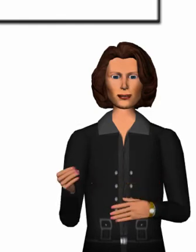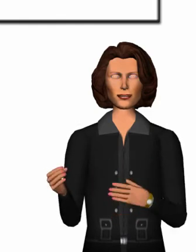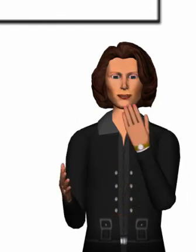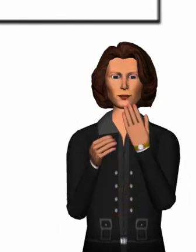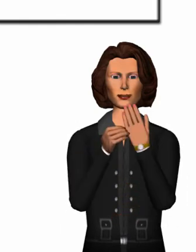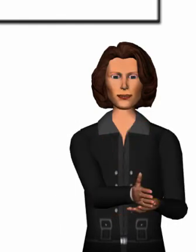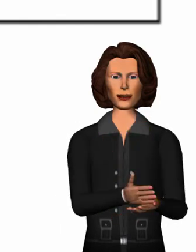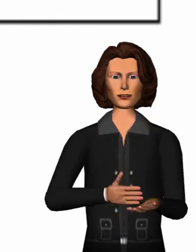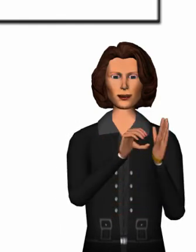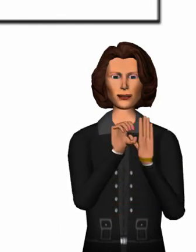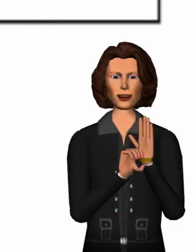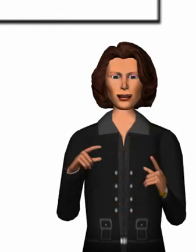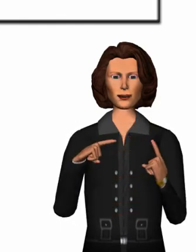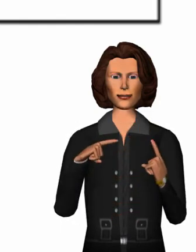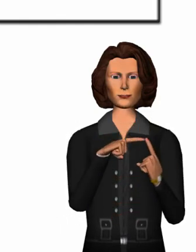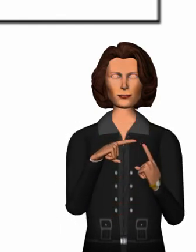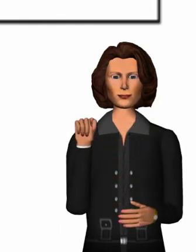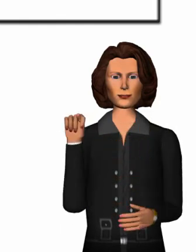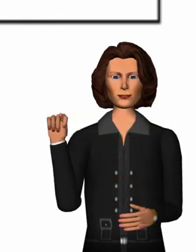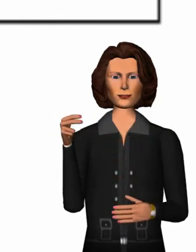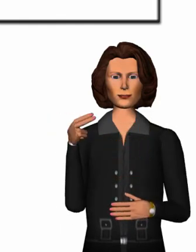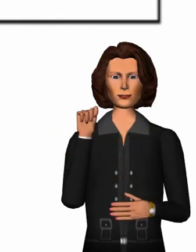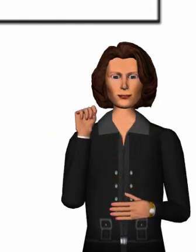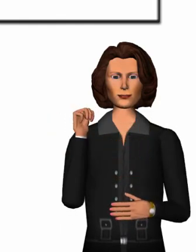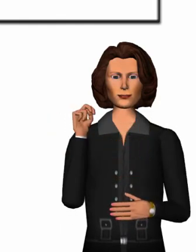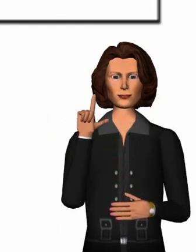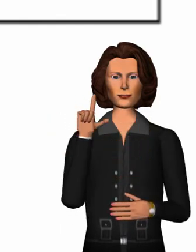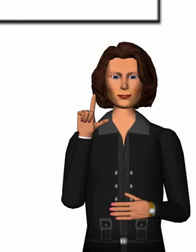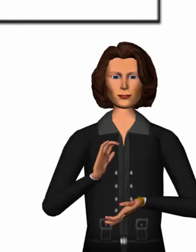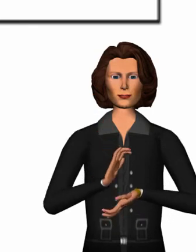and adding some source code to the html document.